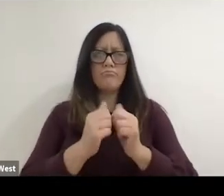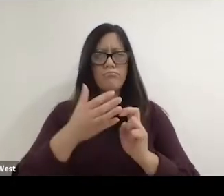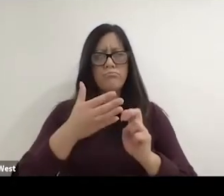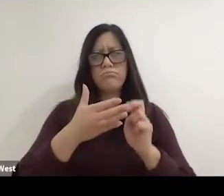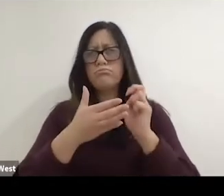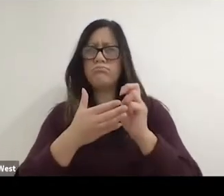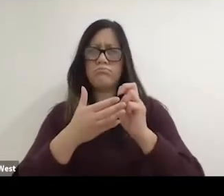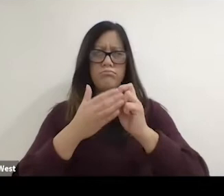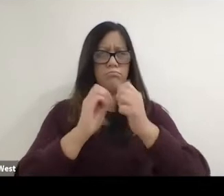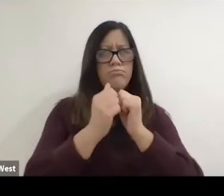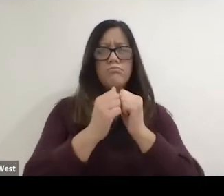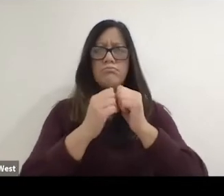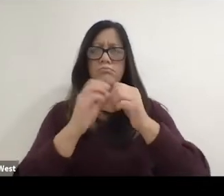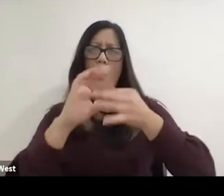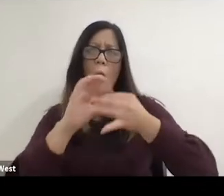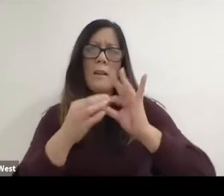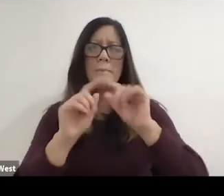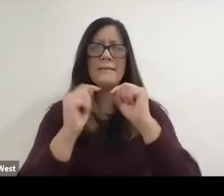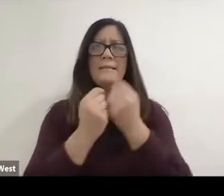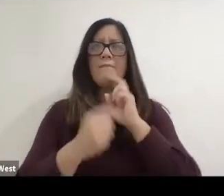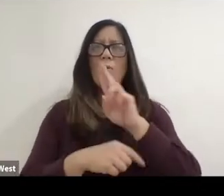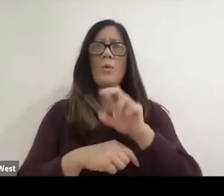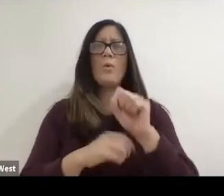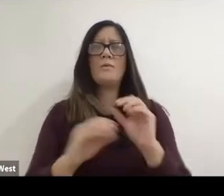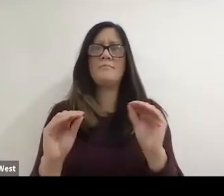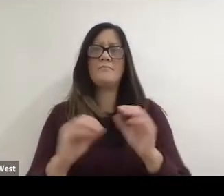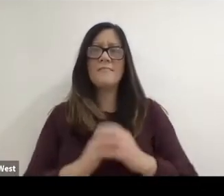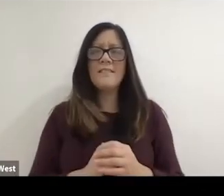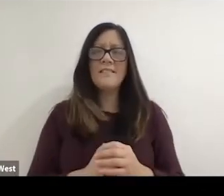level to become an athlete on the Paralympic team for the US.